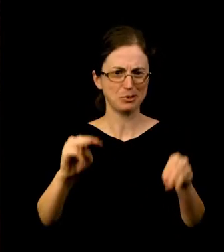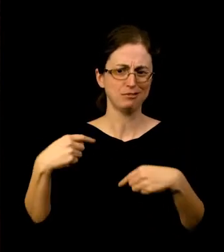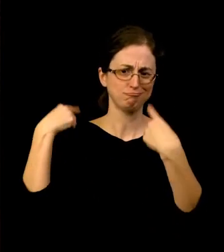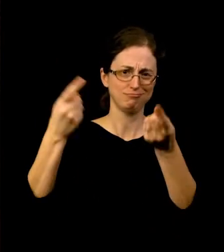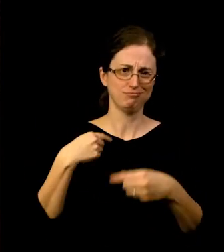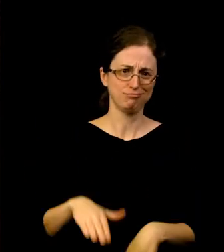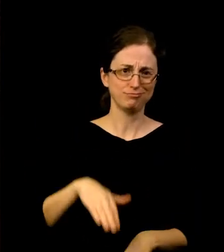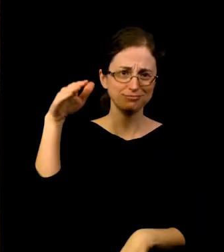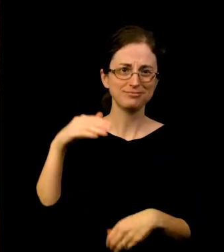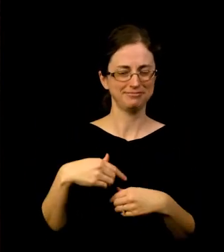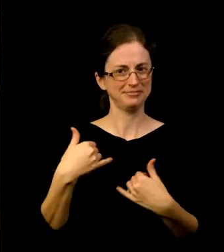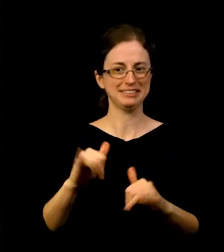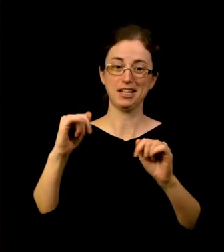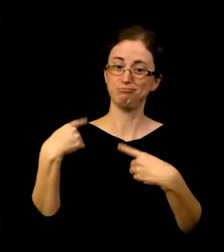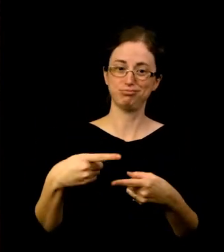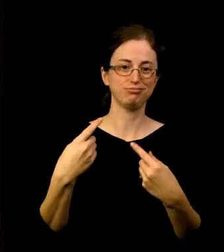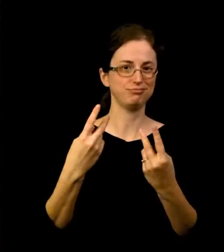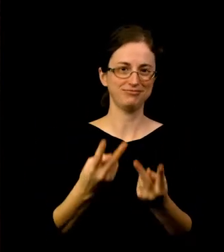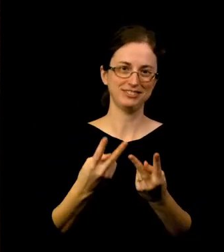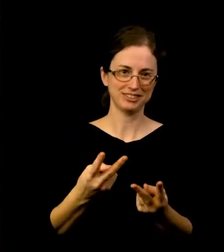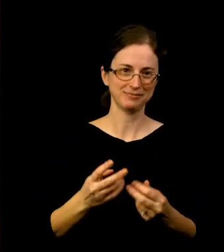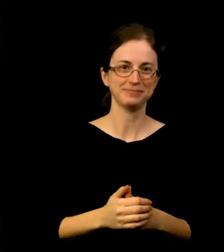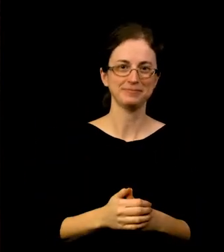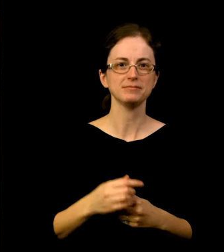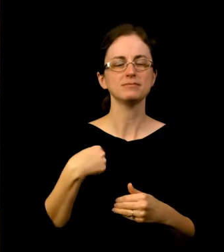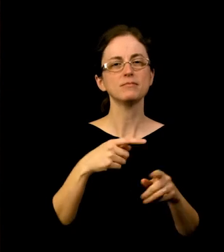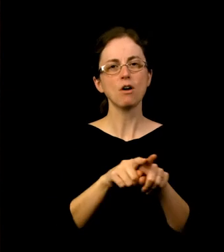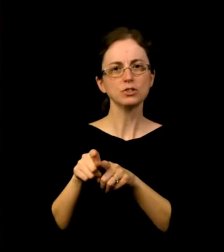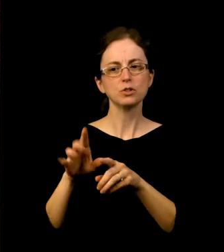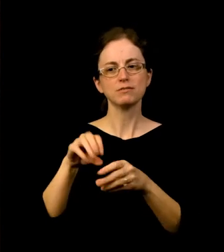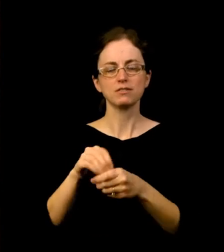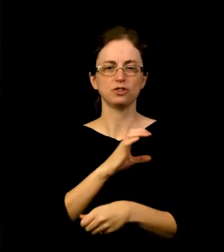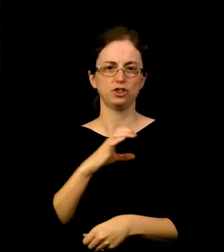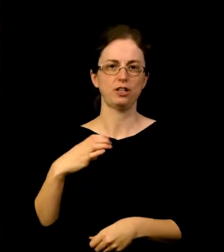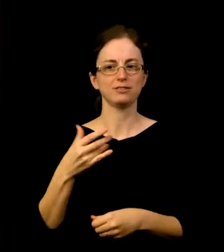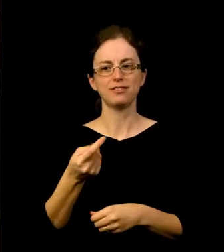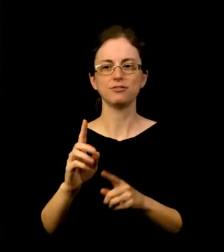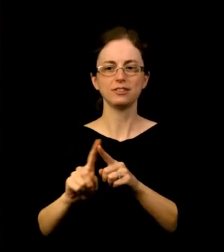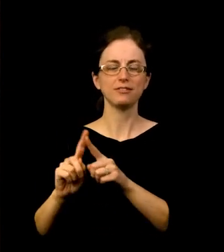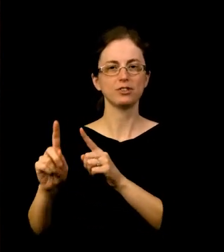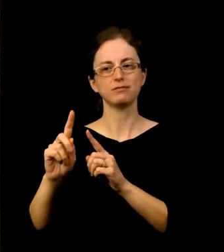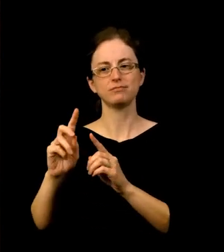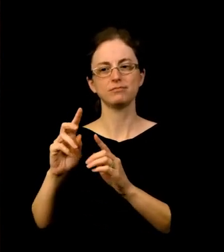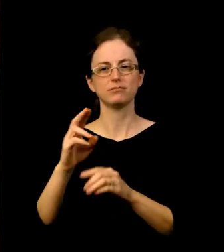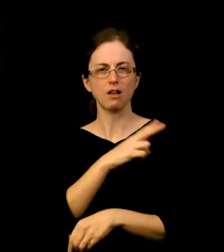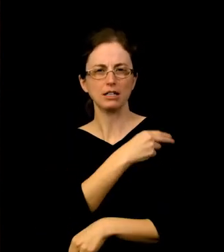and previously chaired several school and hospital endeavors. My father, Roger Meier, was also a Museum chair.